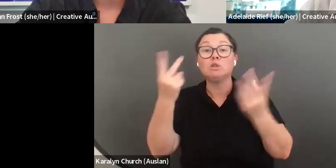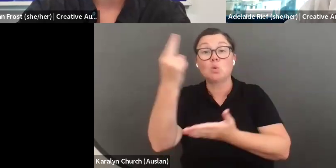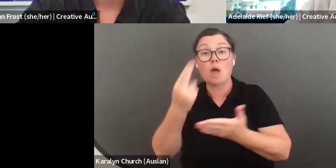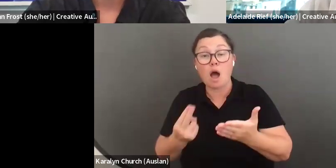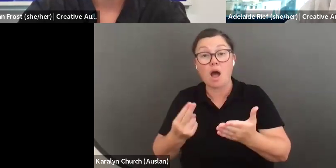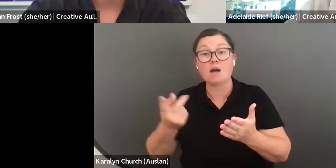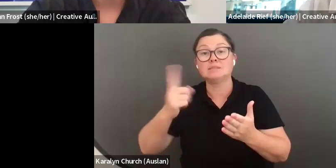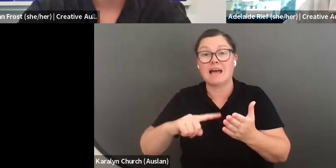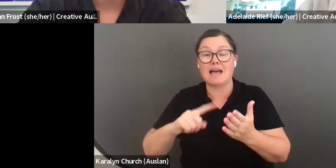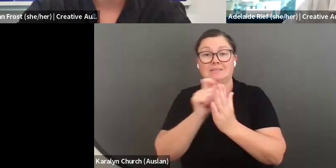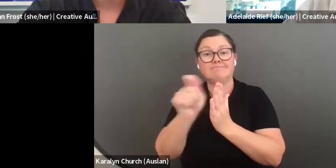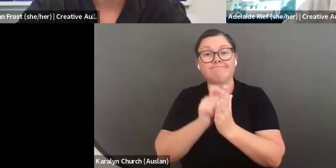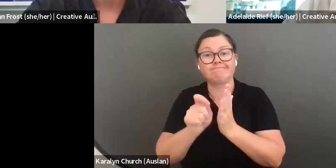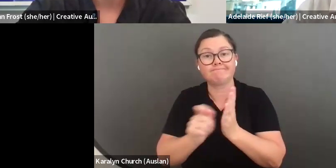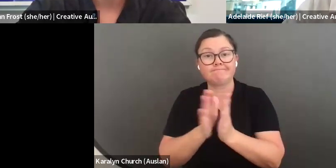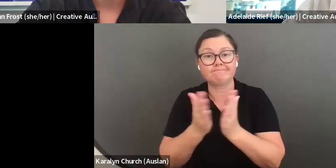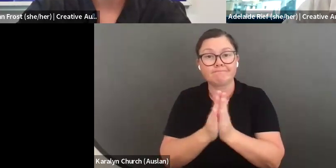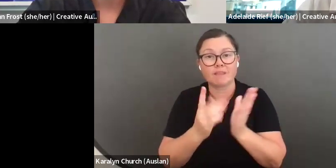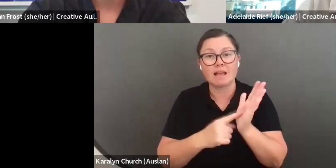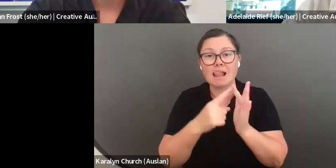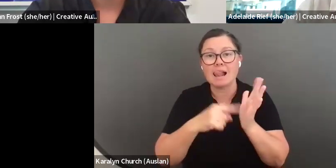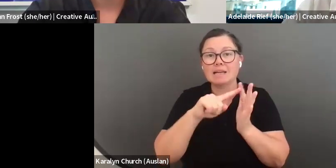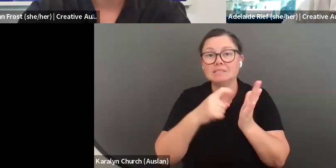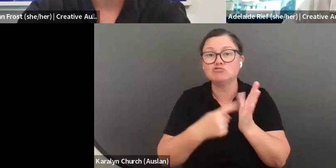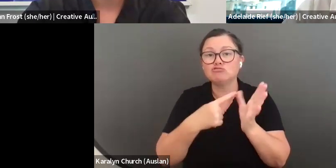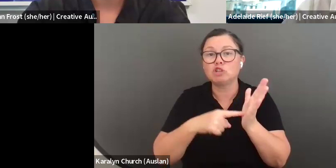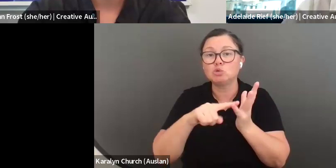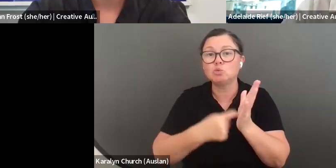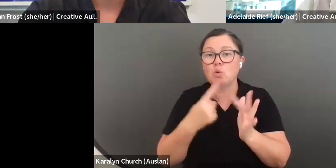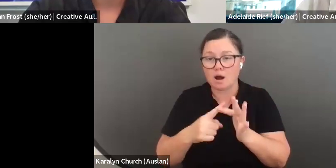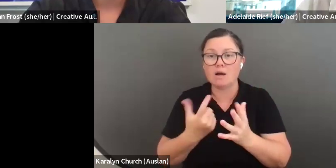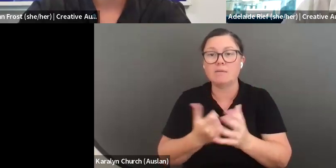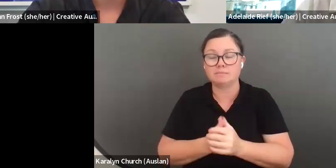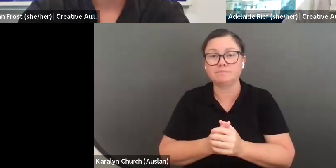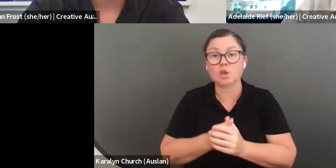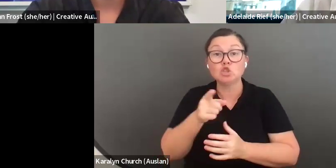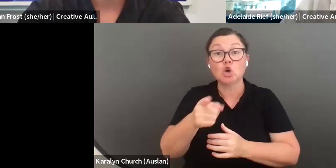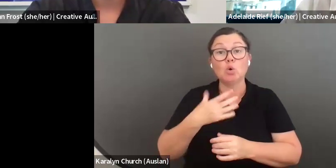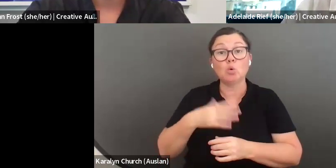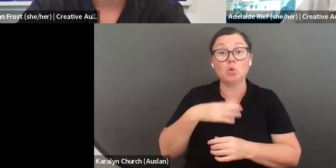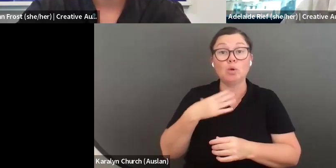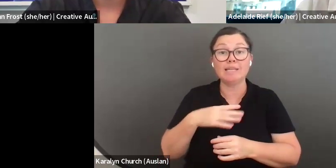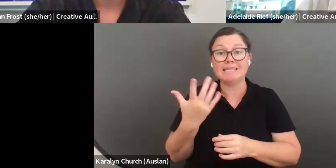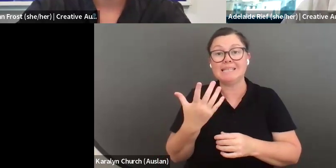fund and support here at Creative Australia. First Nations arts and culture, community arts and cultural development, emerging